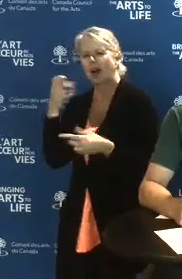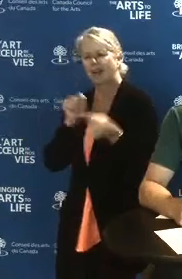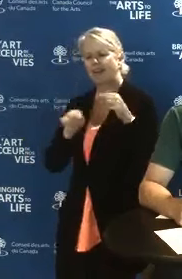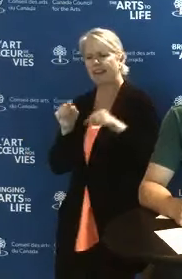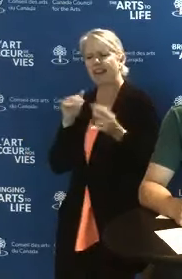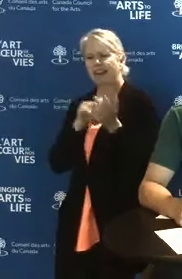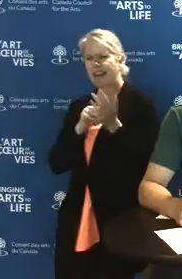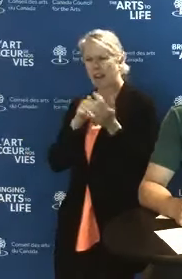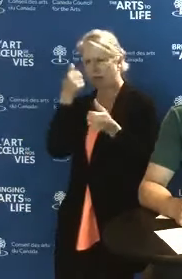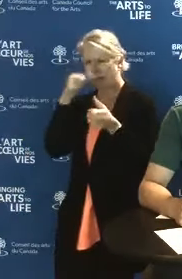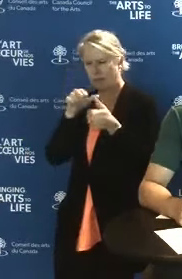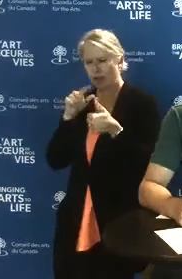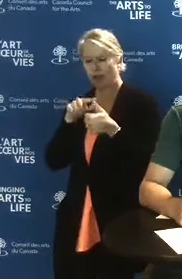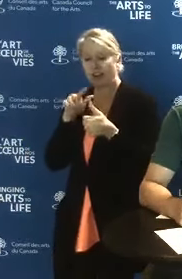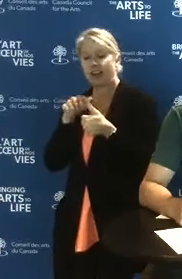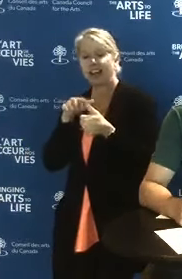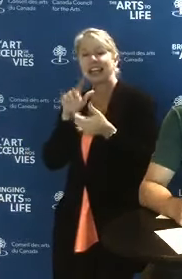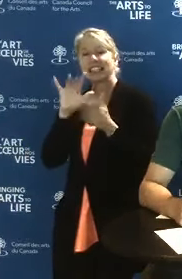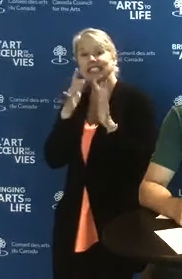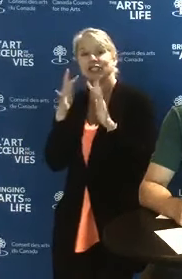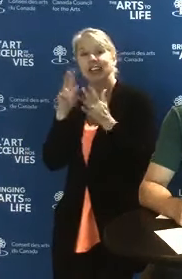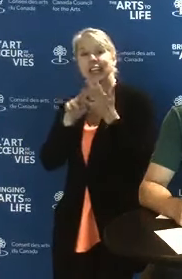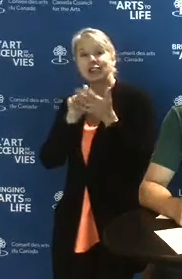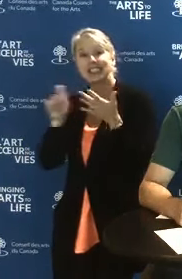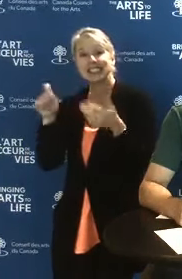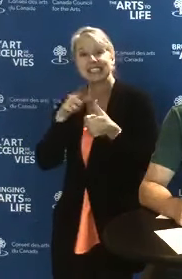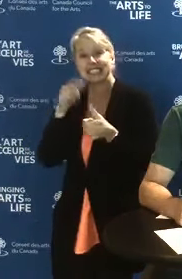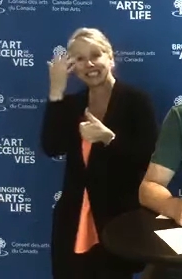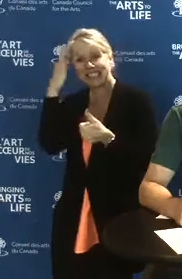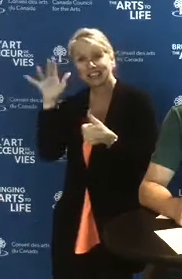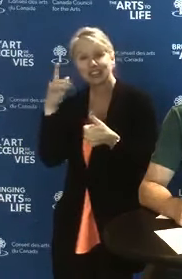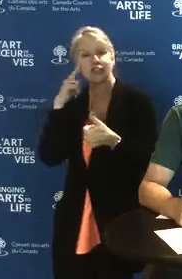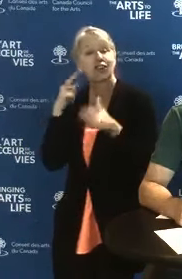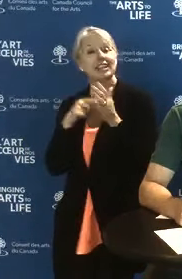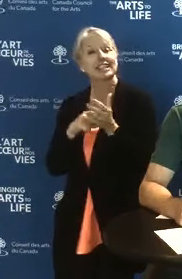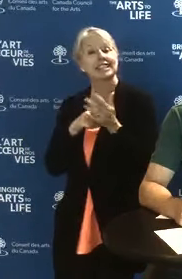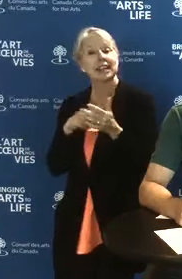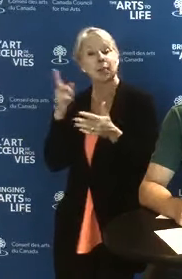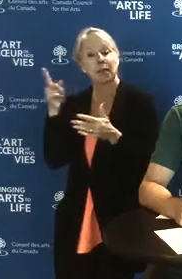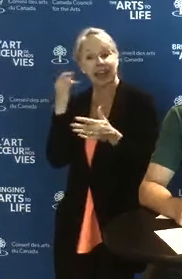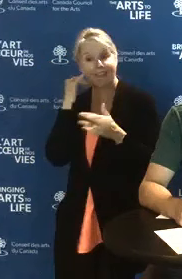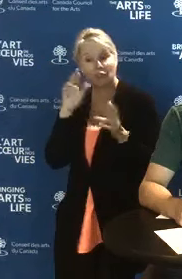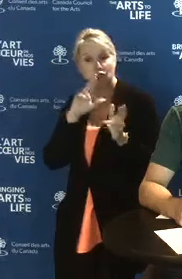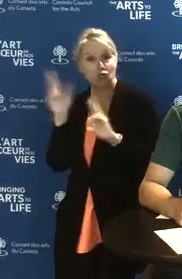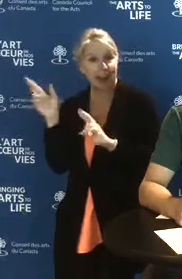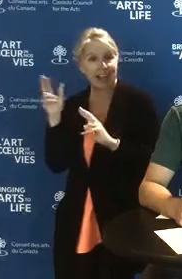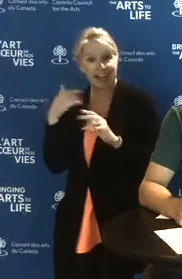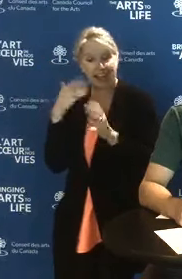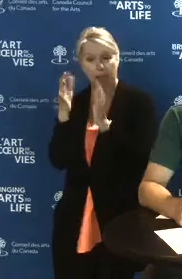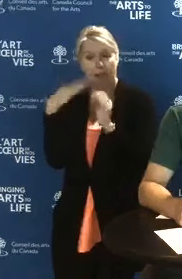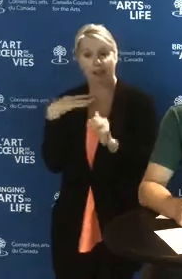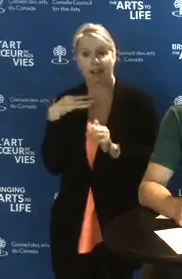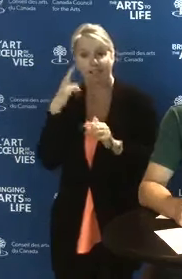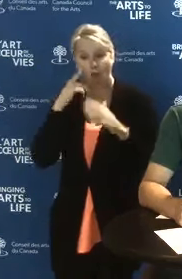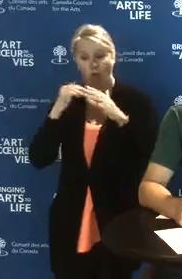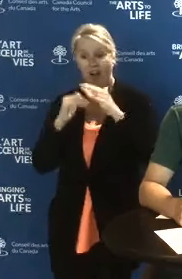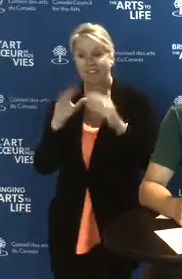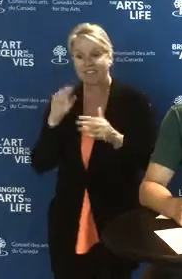and intelligence, that for initiatives $50,000 and under, it's an ongoing deadline;